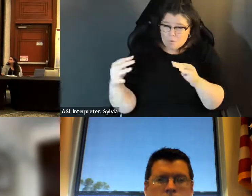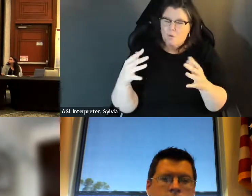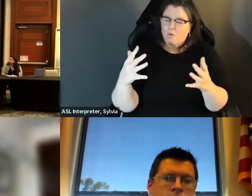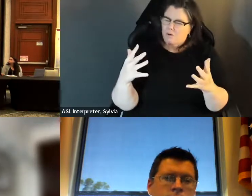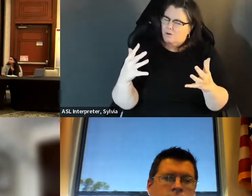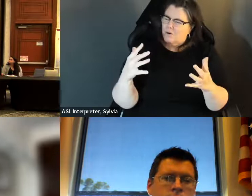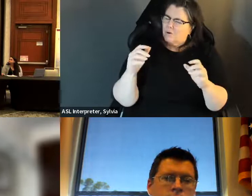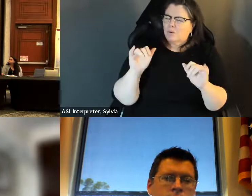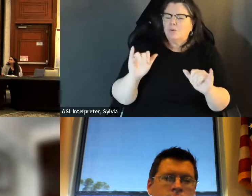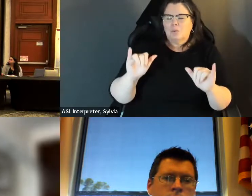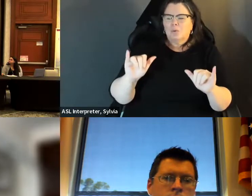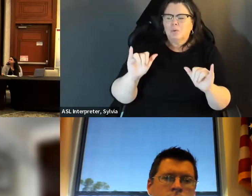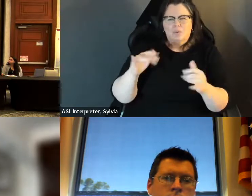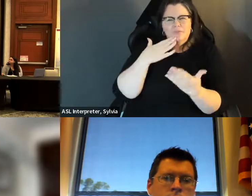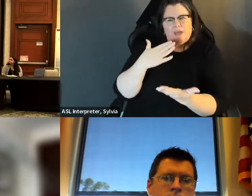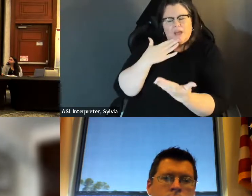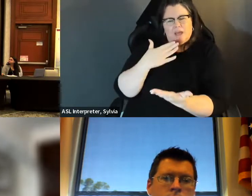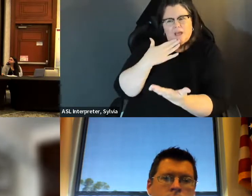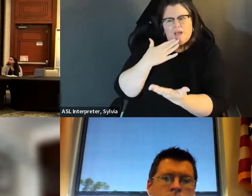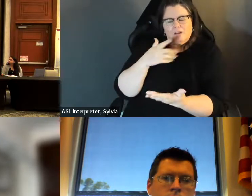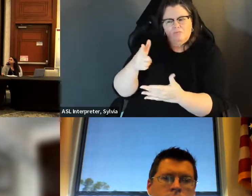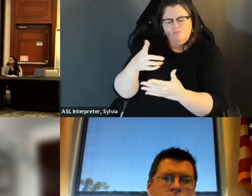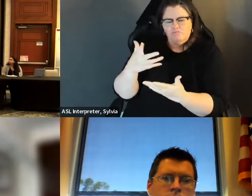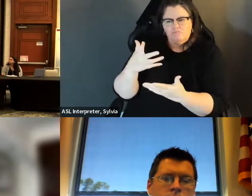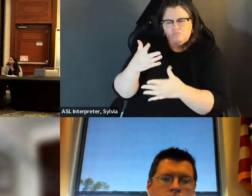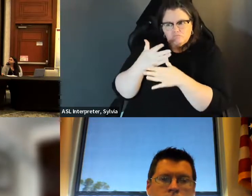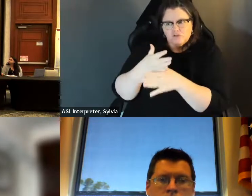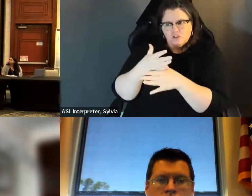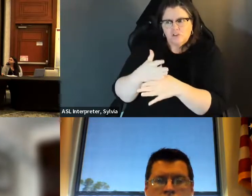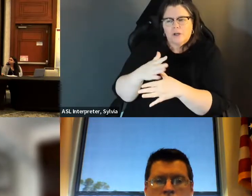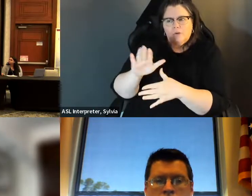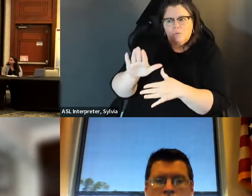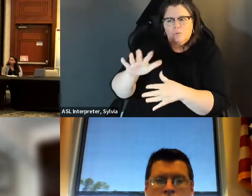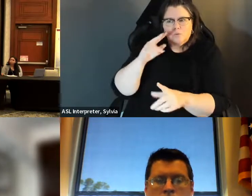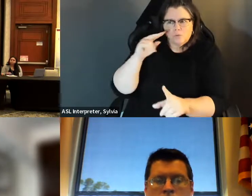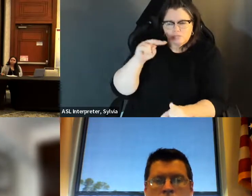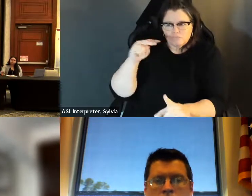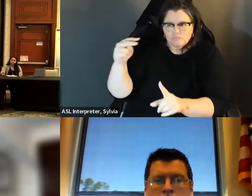And you know, calling attention to all intersectionality and all identities, and how they will be impacted in these various, You know, culture wars and and voting restrictions and things of that nature. voting re So thank you. Thank you for that. And I think I'd like to.